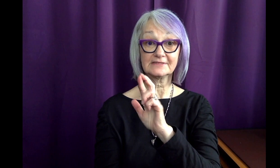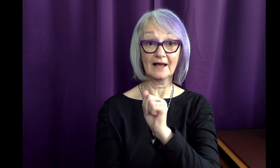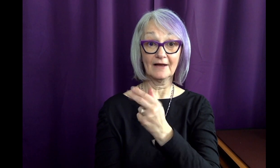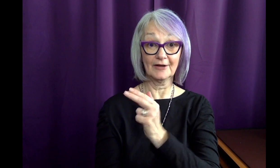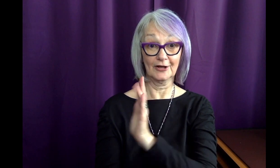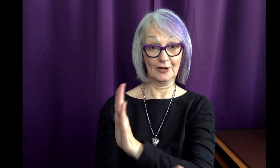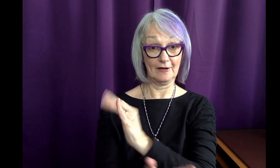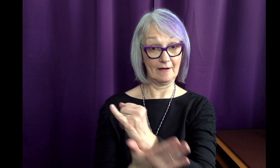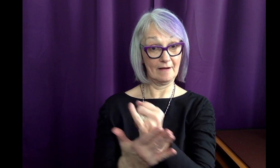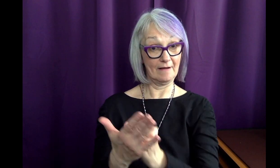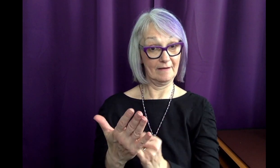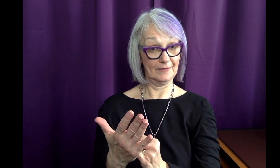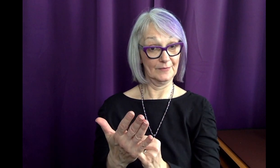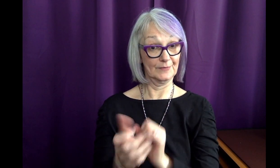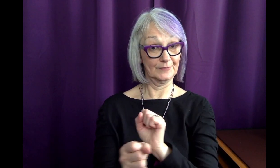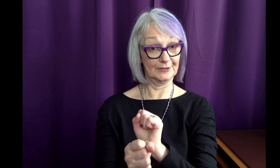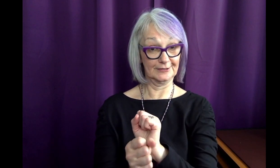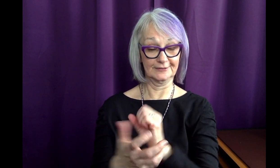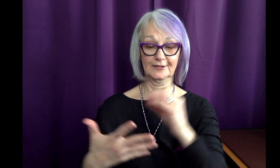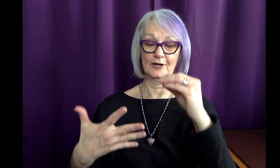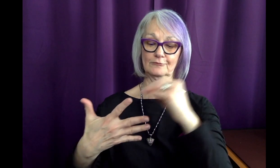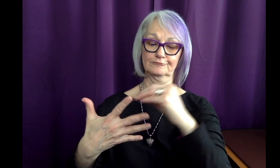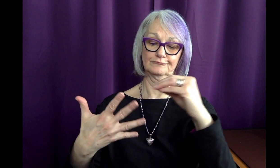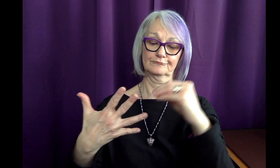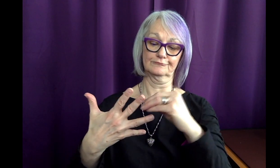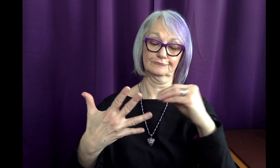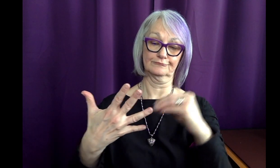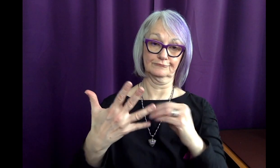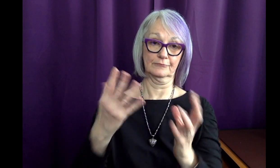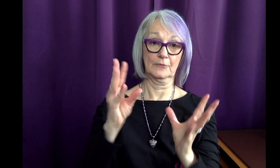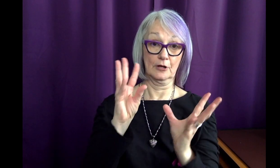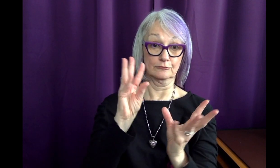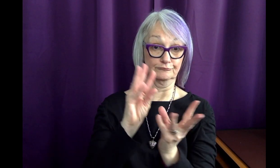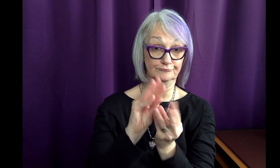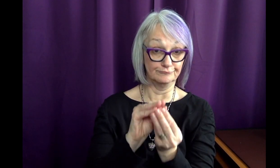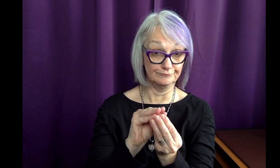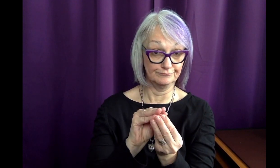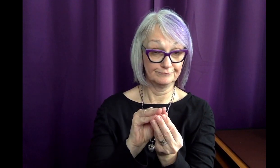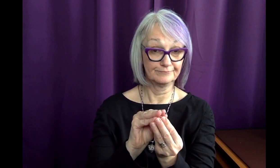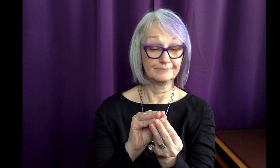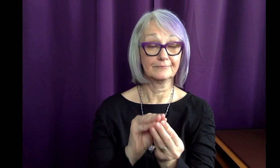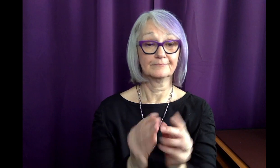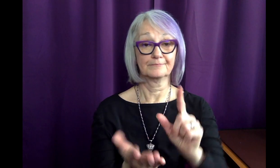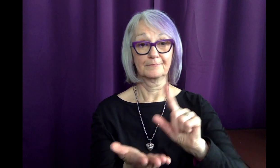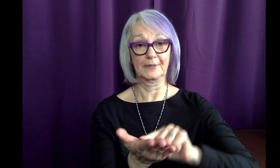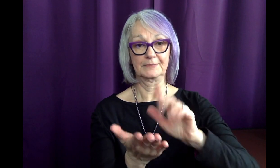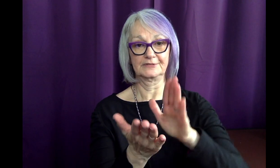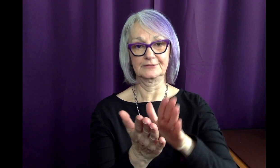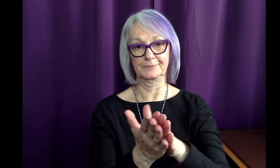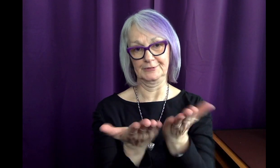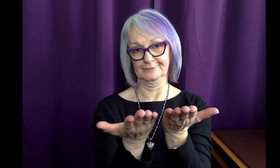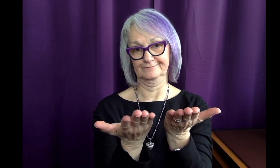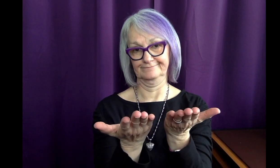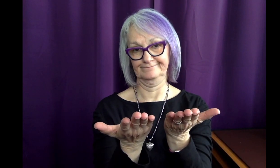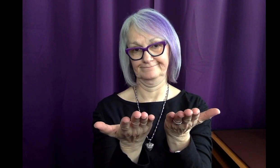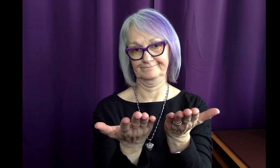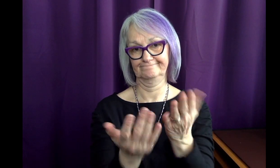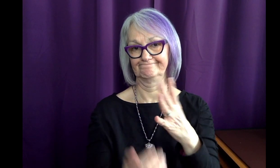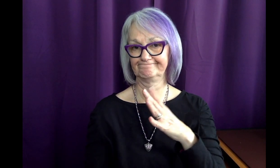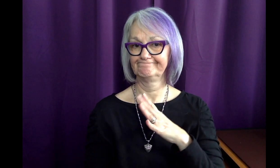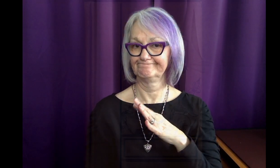He also collected several illustrations by Sarah and published them all together in a book. Very cool!